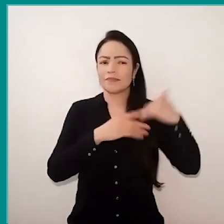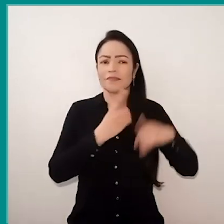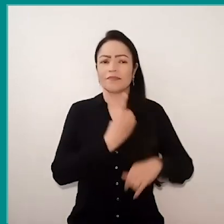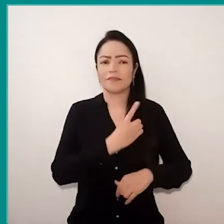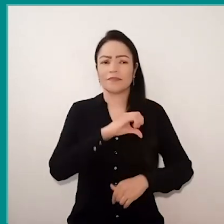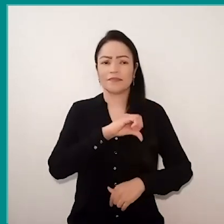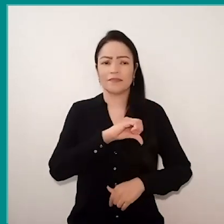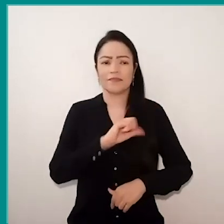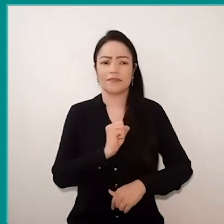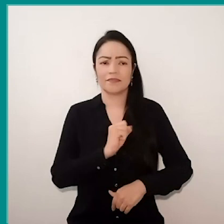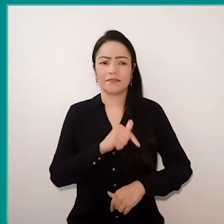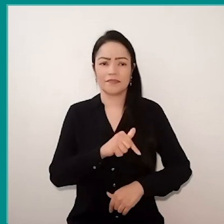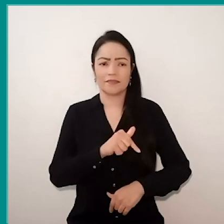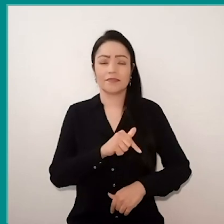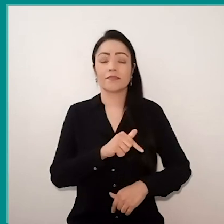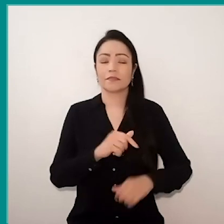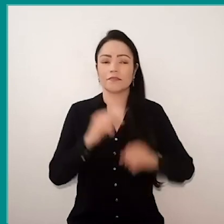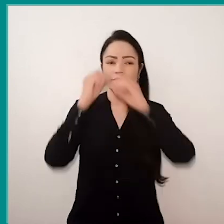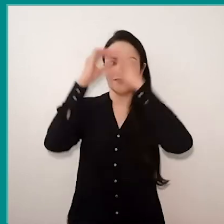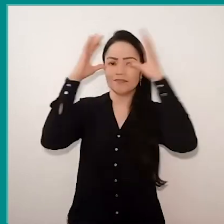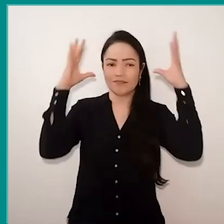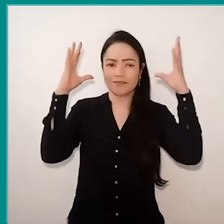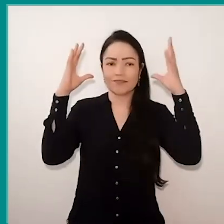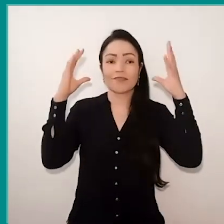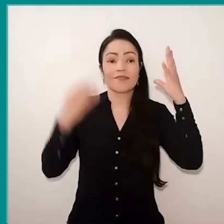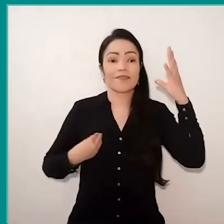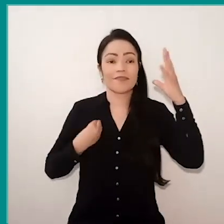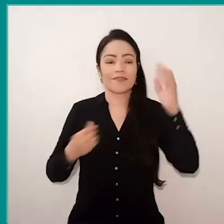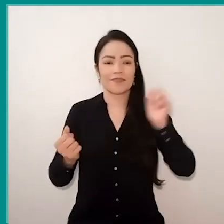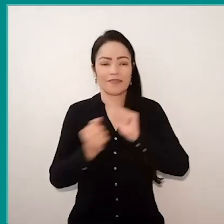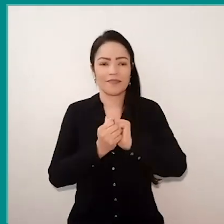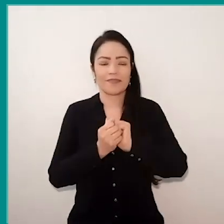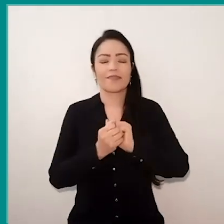the playfulness, coexistence and citizenship.